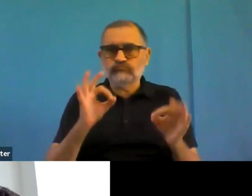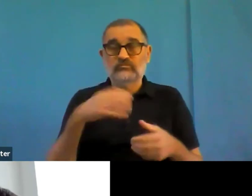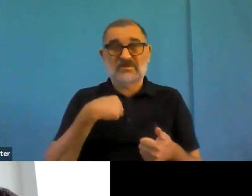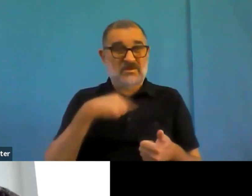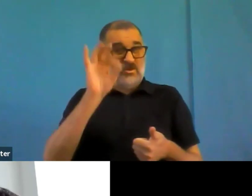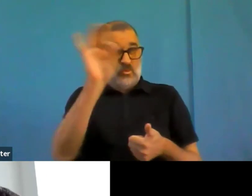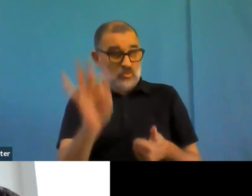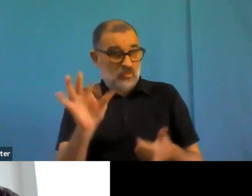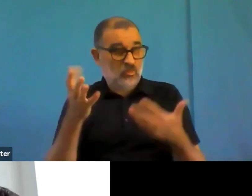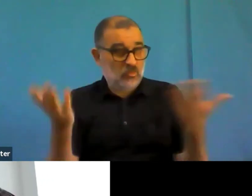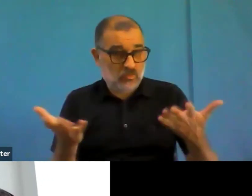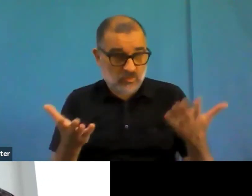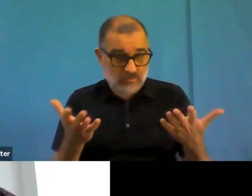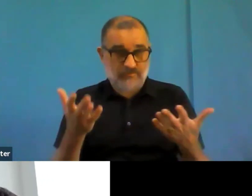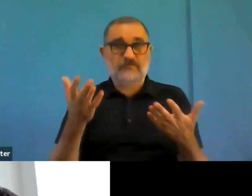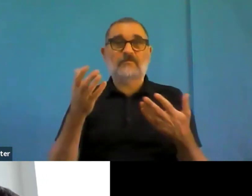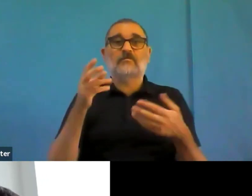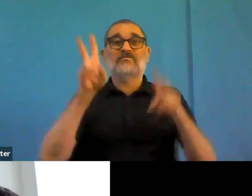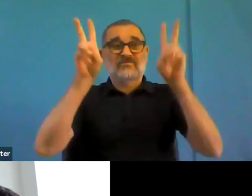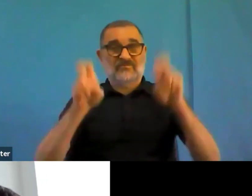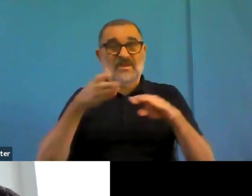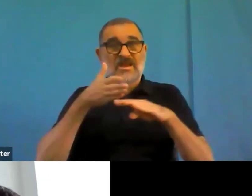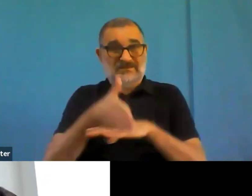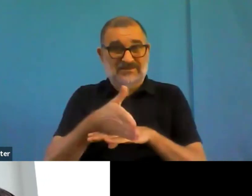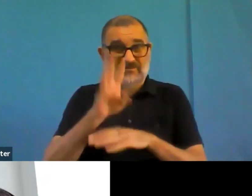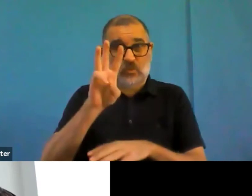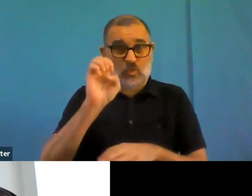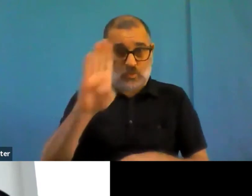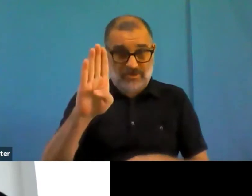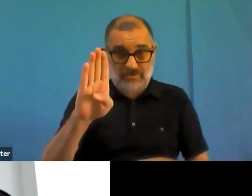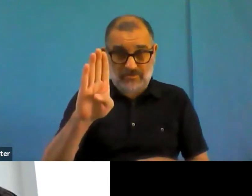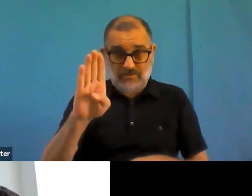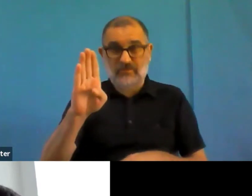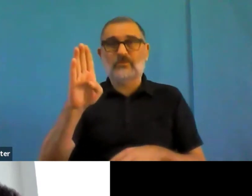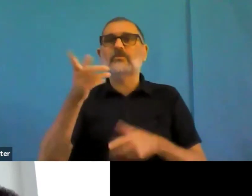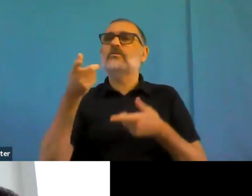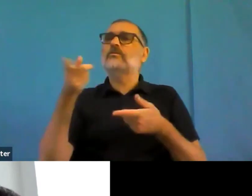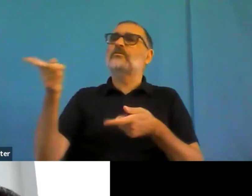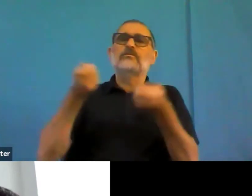don't react practically, there should be a final mechanism and very similar proposal